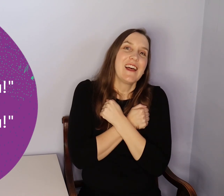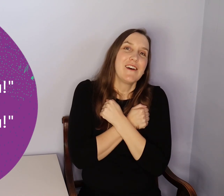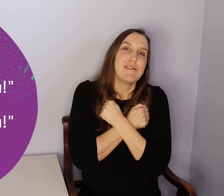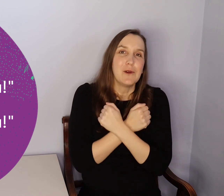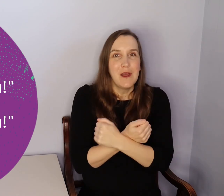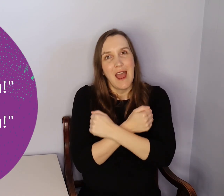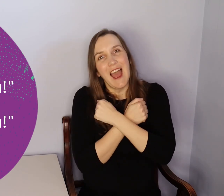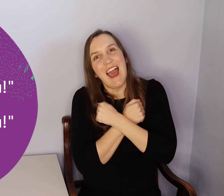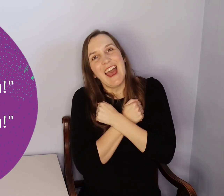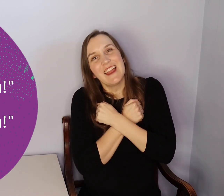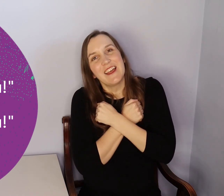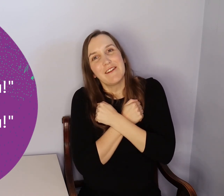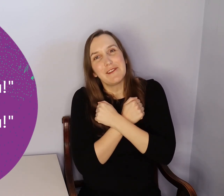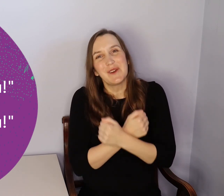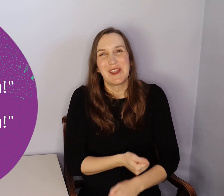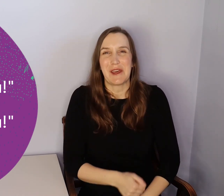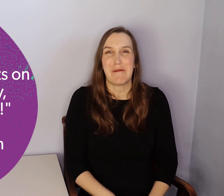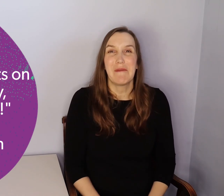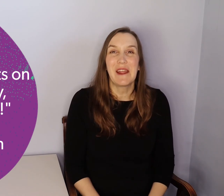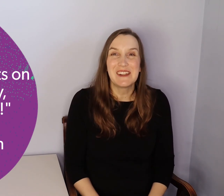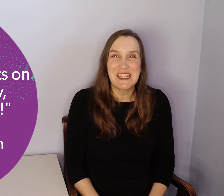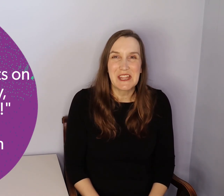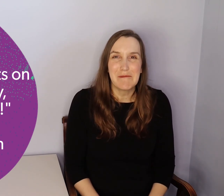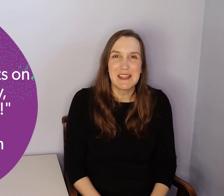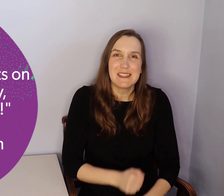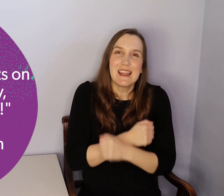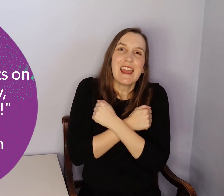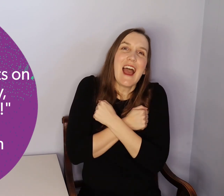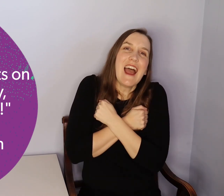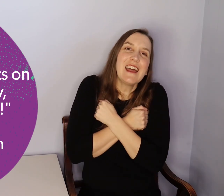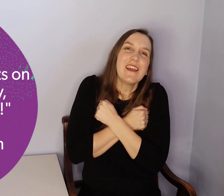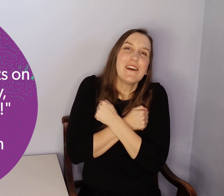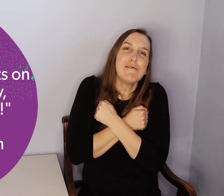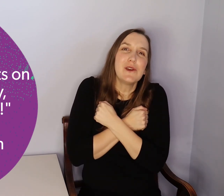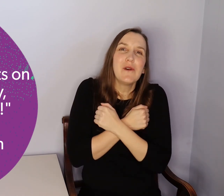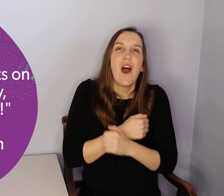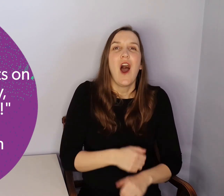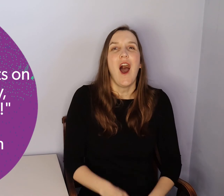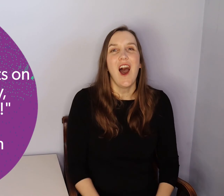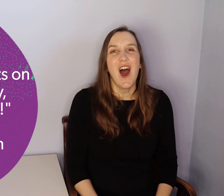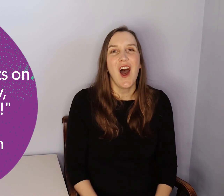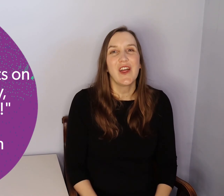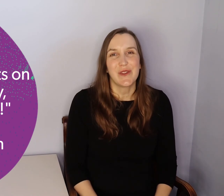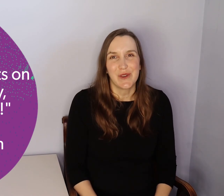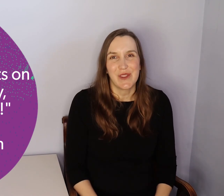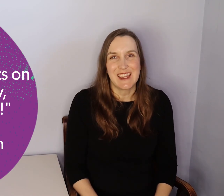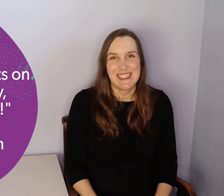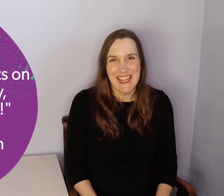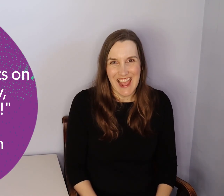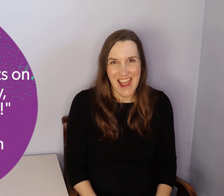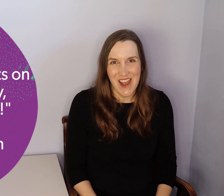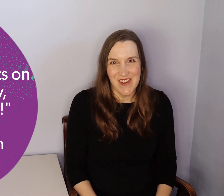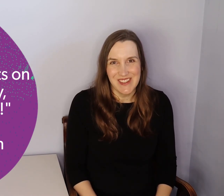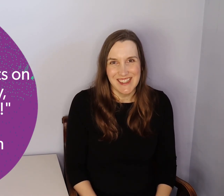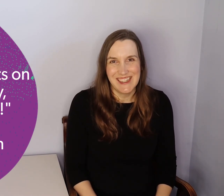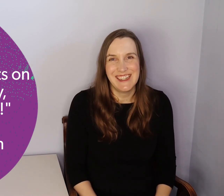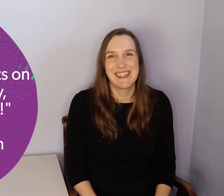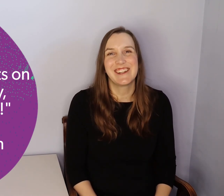I love you I love you. The parents on the bus safe. I love you all through the town.